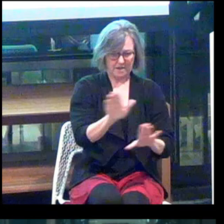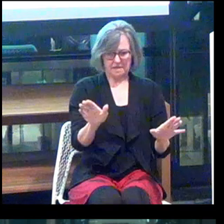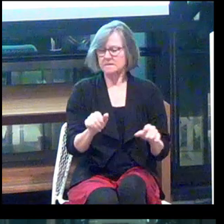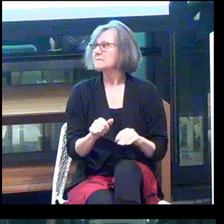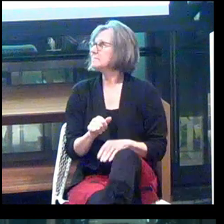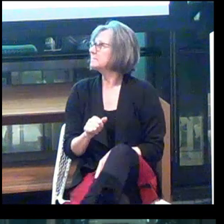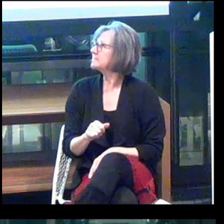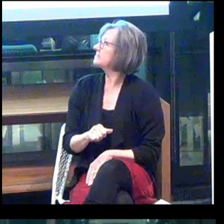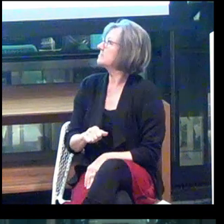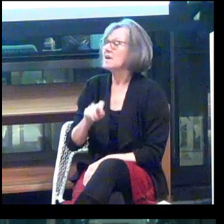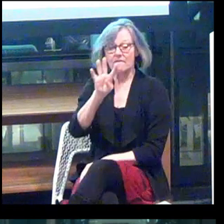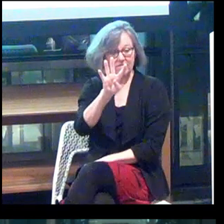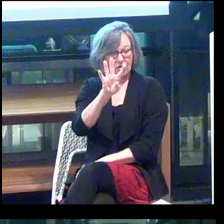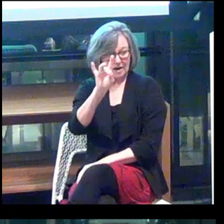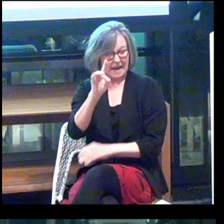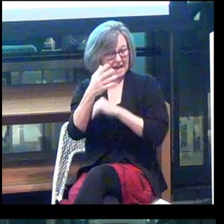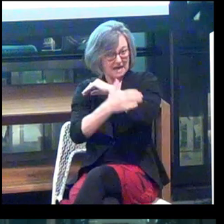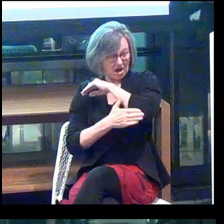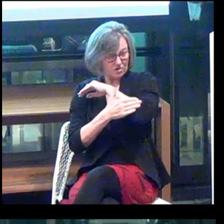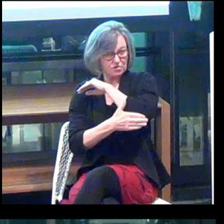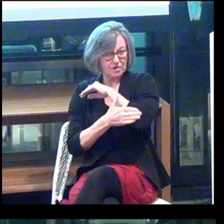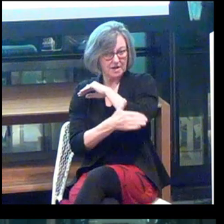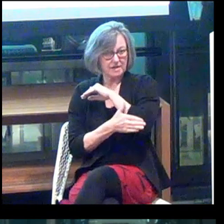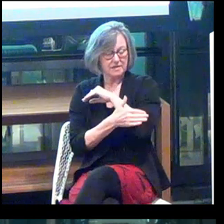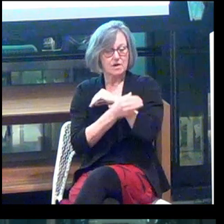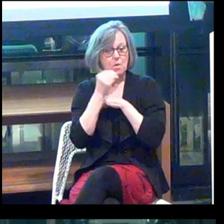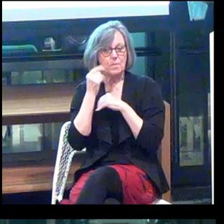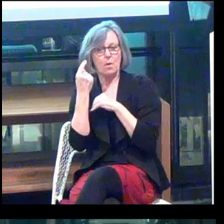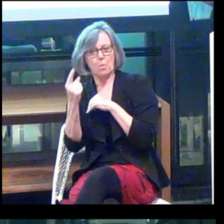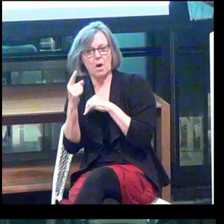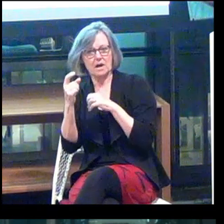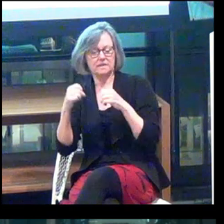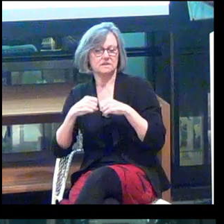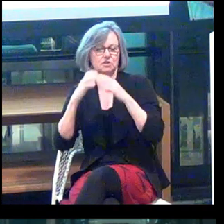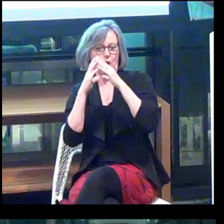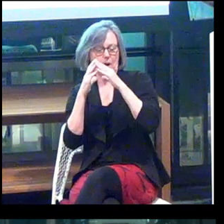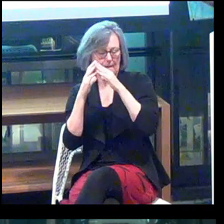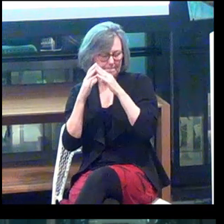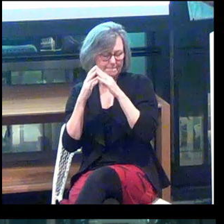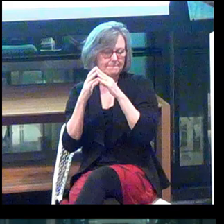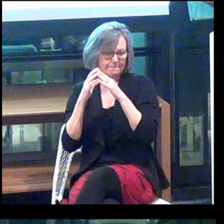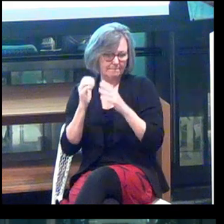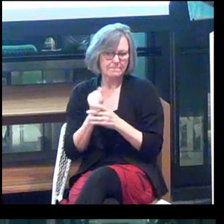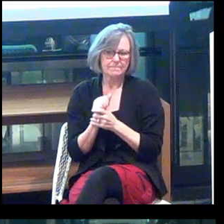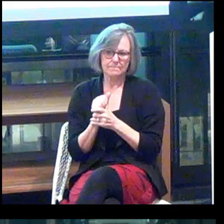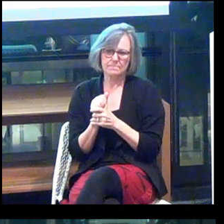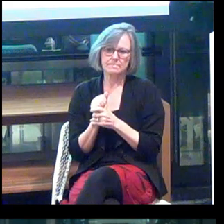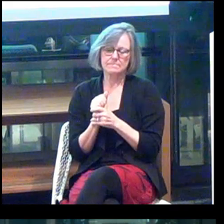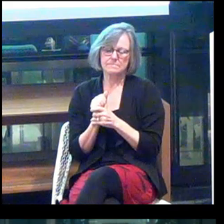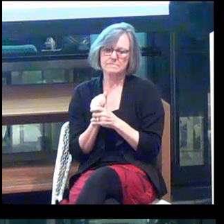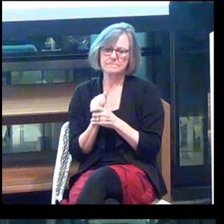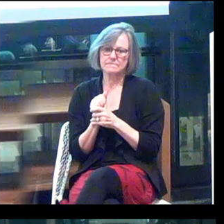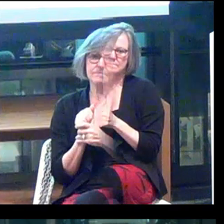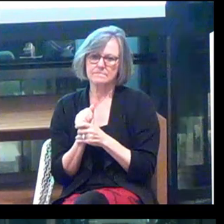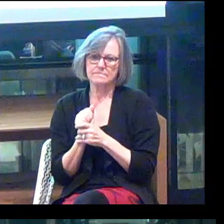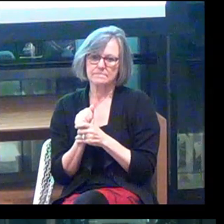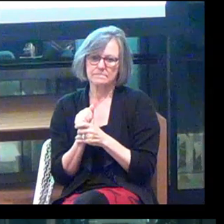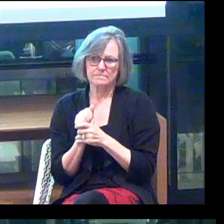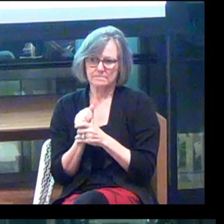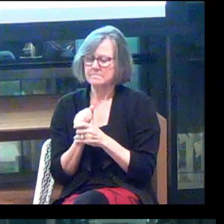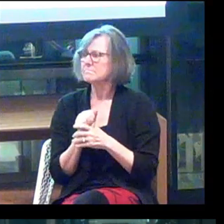And 48 countries are home to at least one start-up in this space.